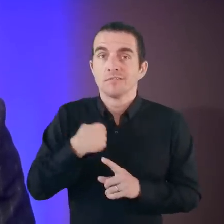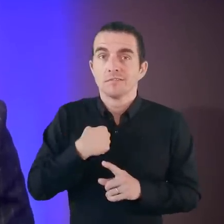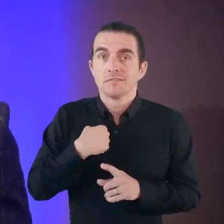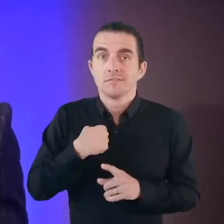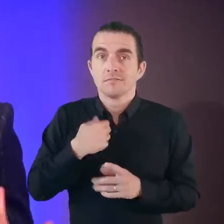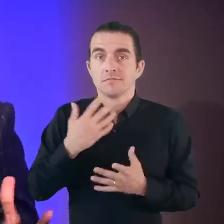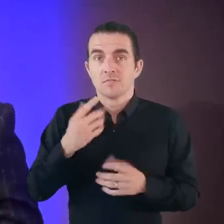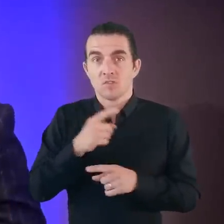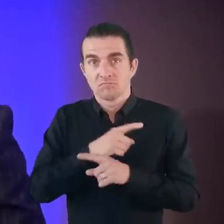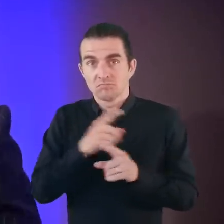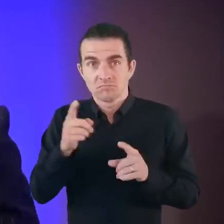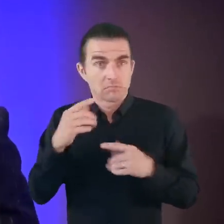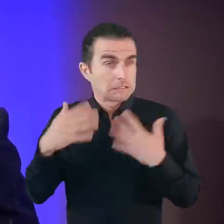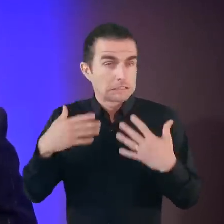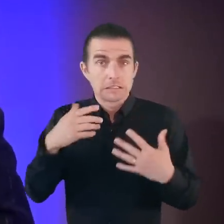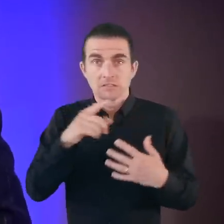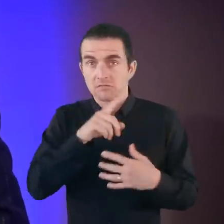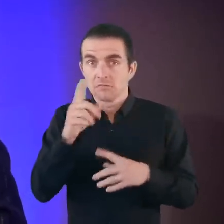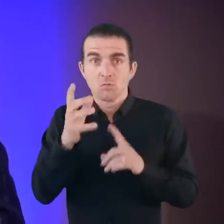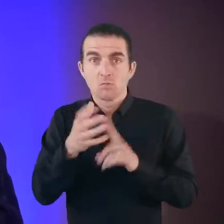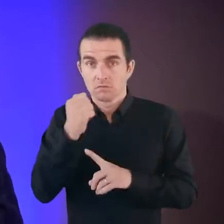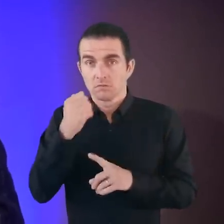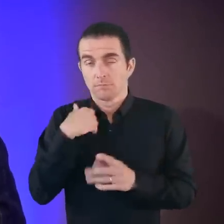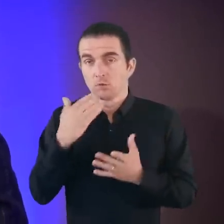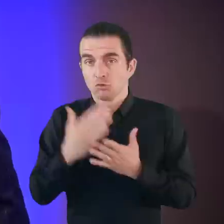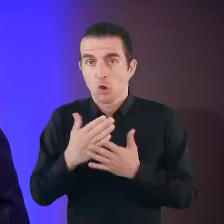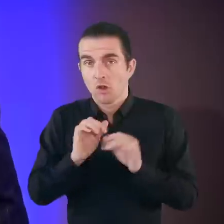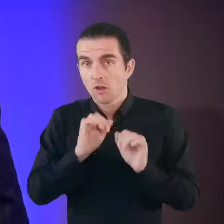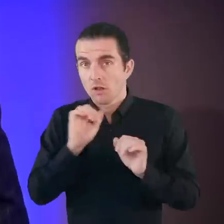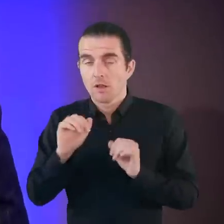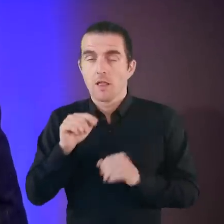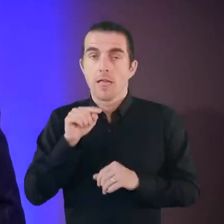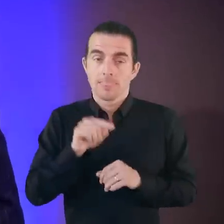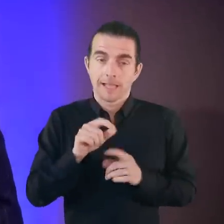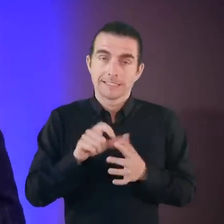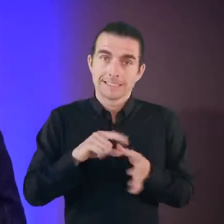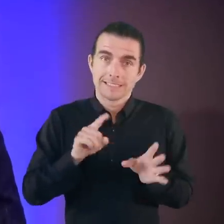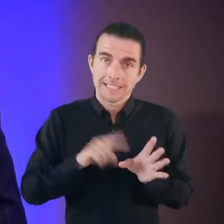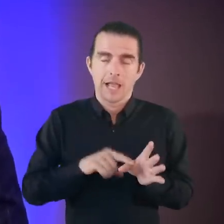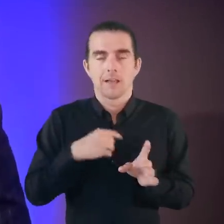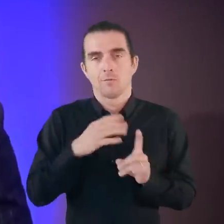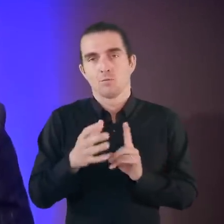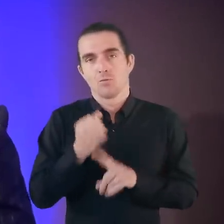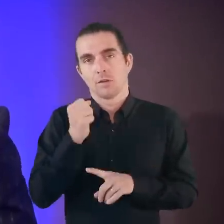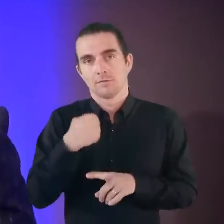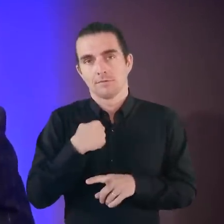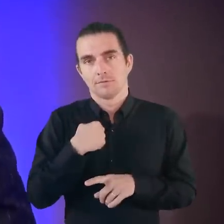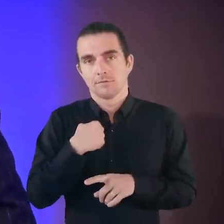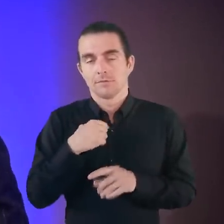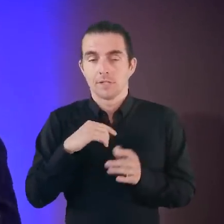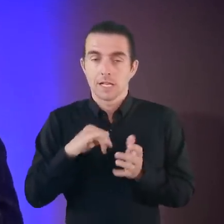All of you have somehow in some way taken on the world in one and on this particular day, I won the day.